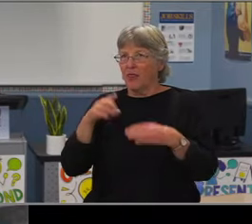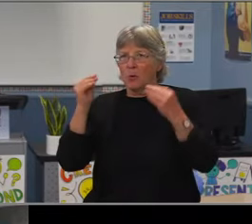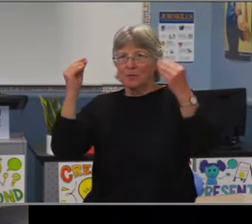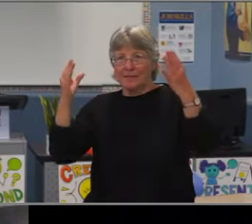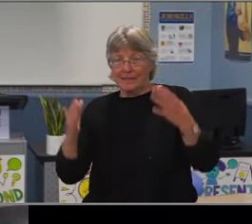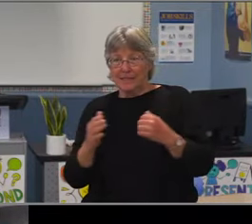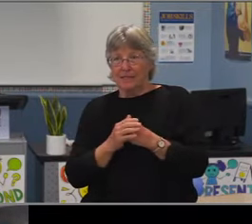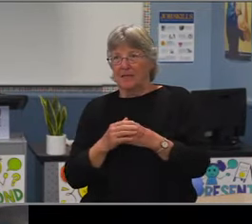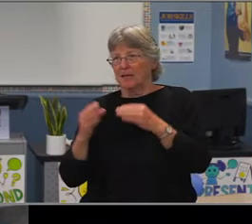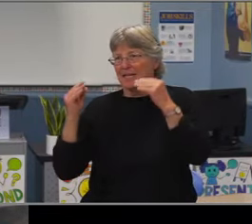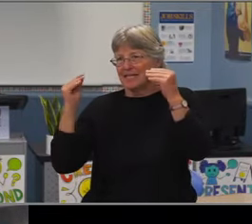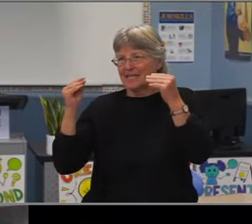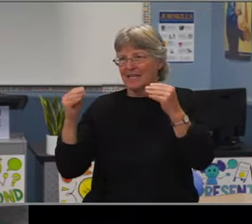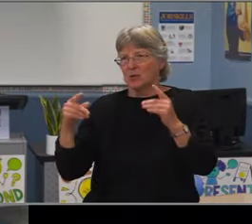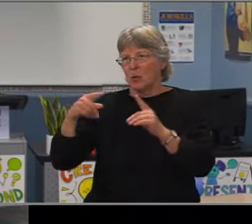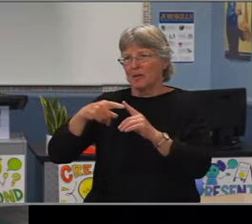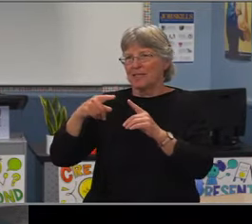Equity policy development update.